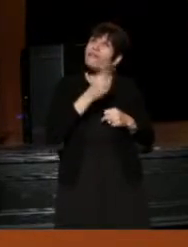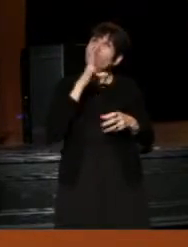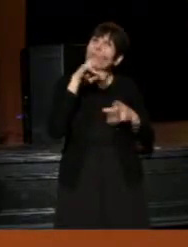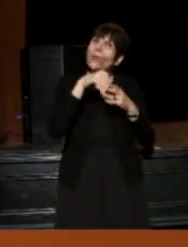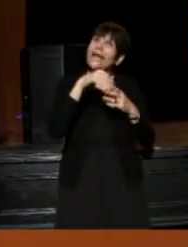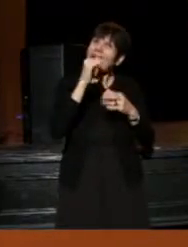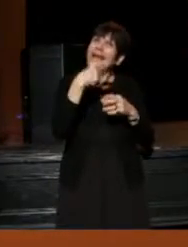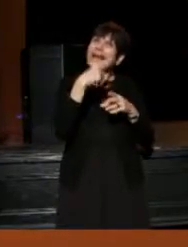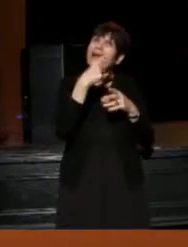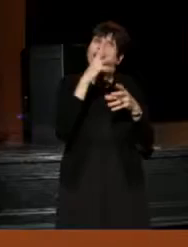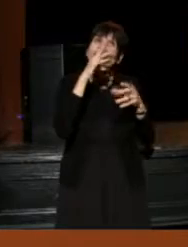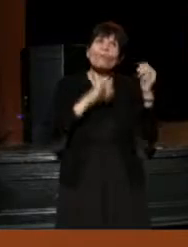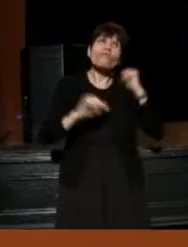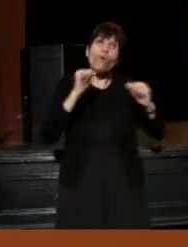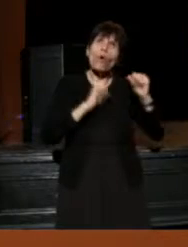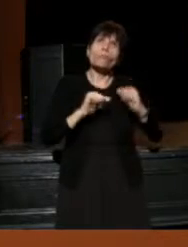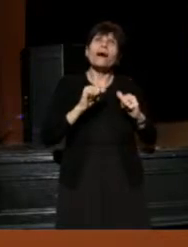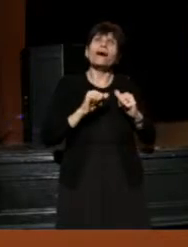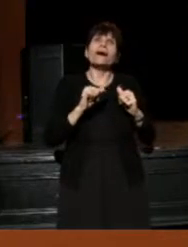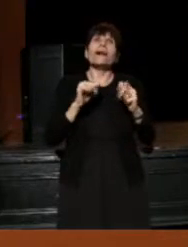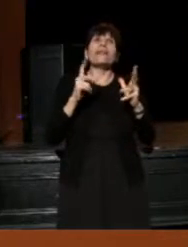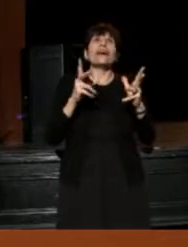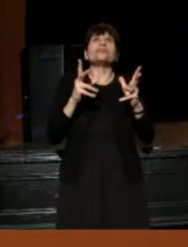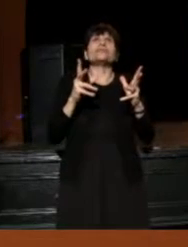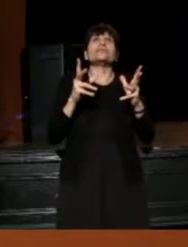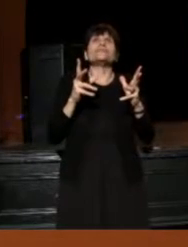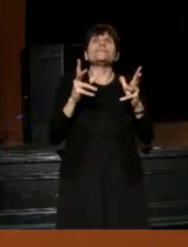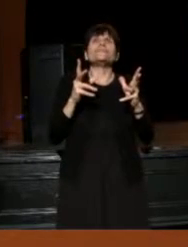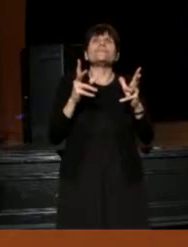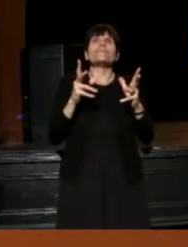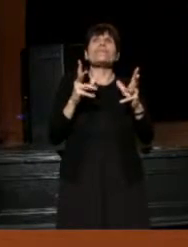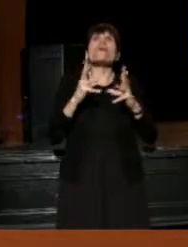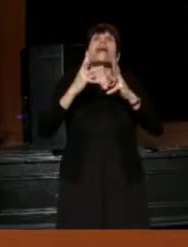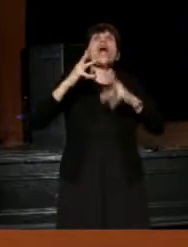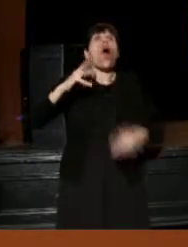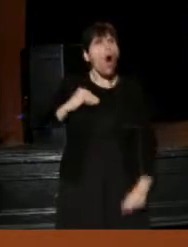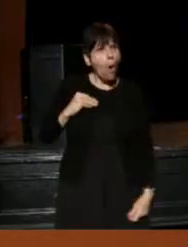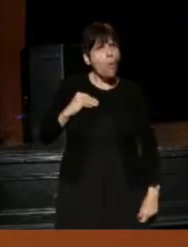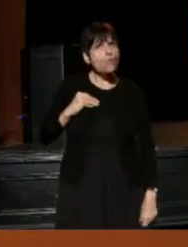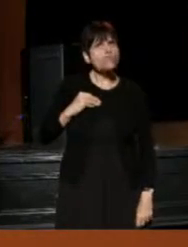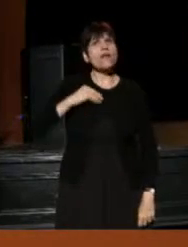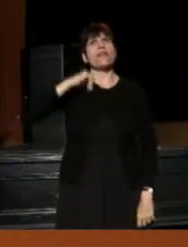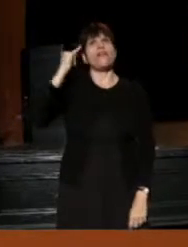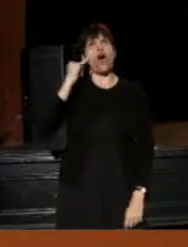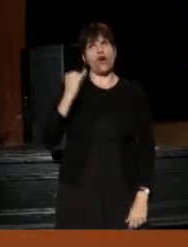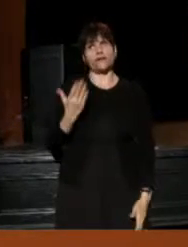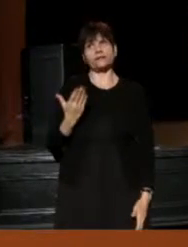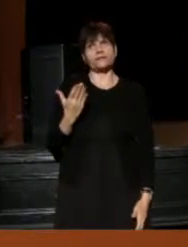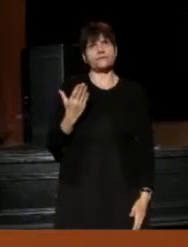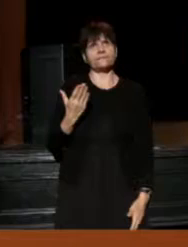There's a mitigating factor when they own the artists somehow.